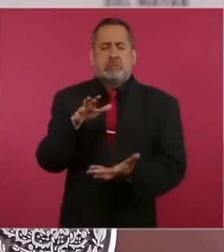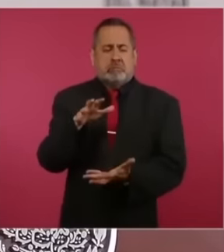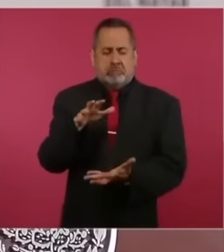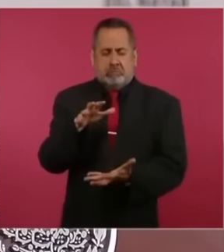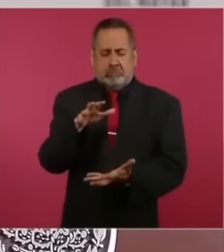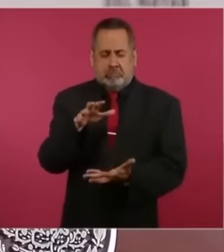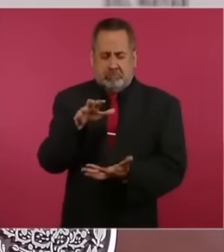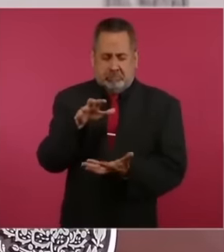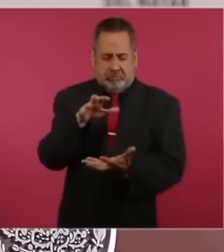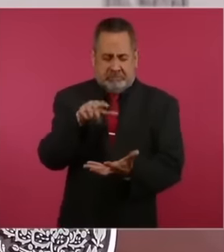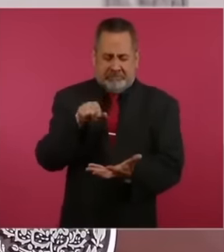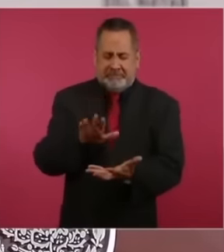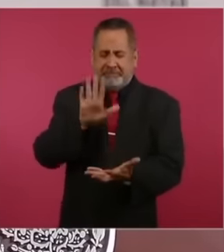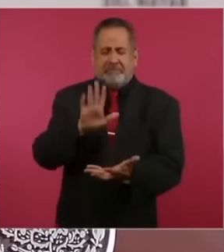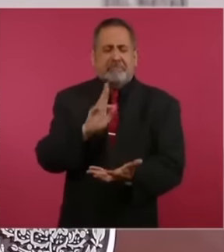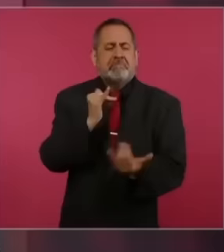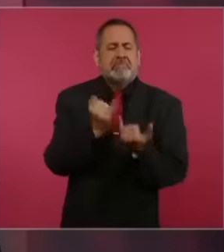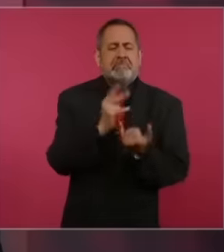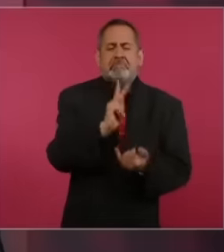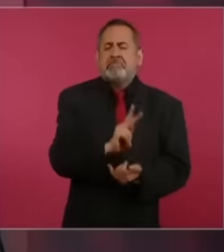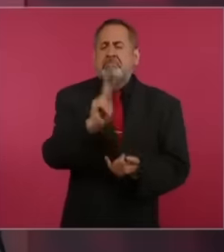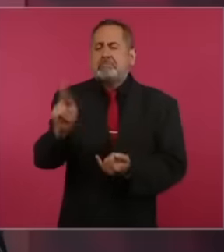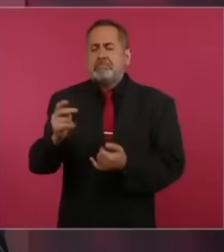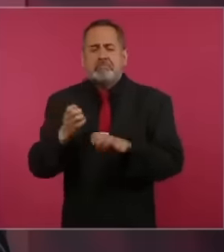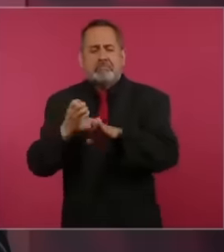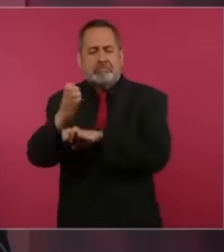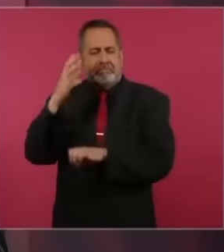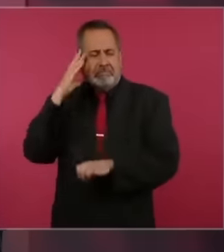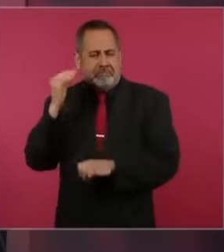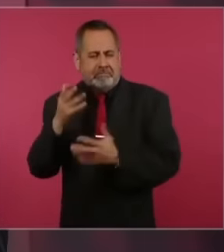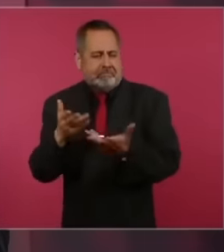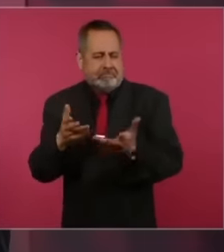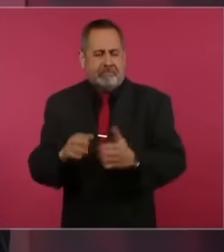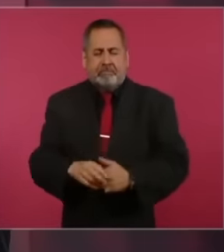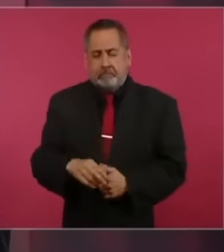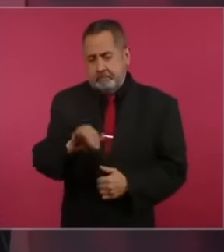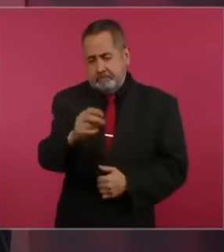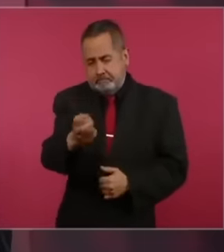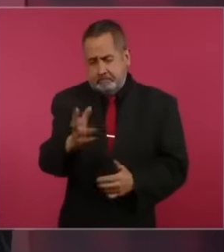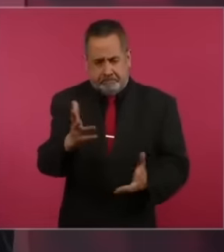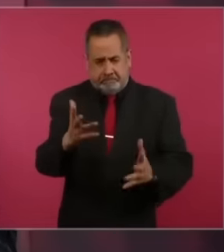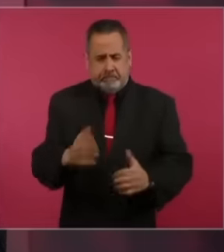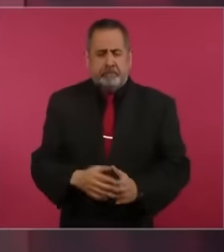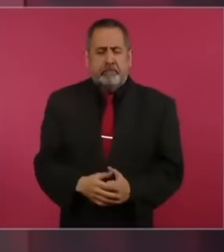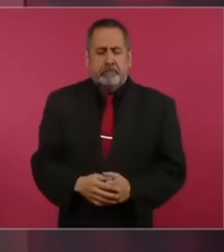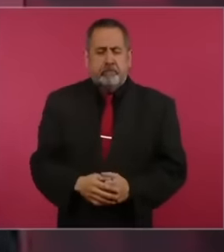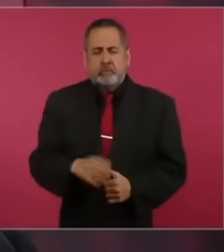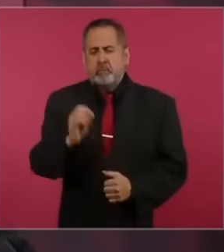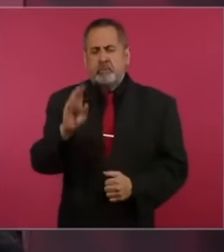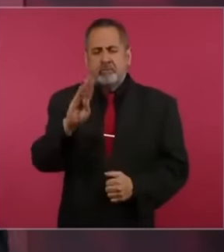state of the Republic? I had given the example of Colima, Baja California Sur